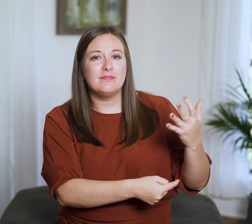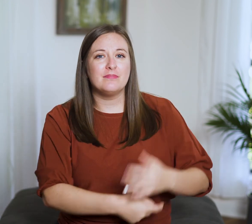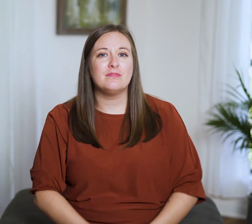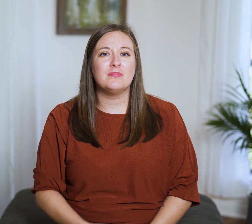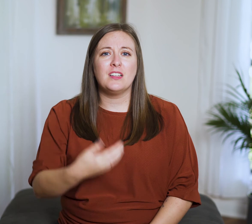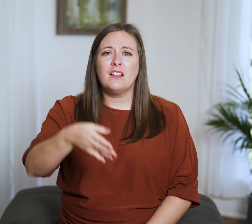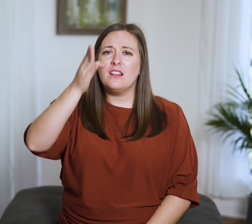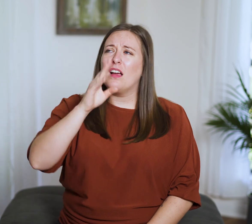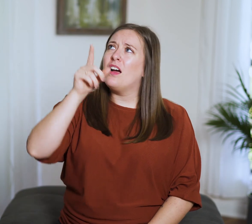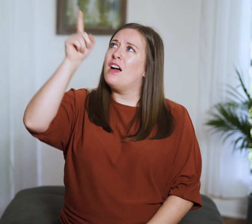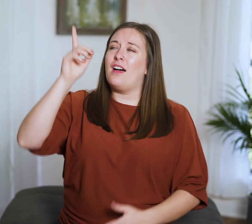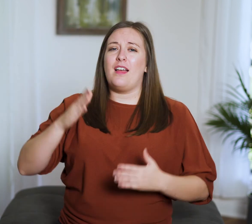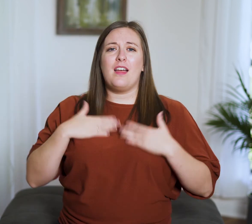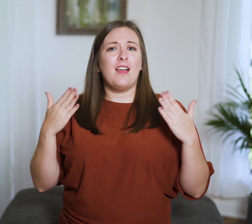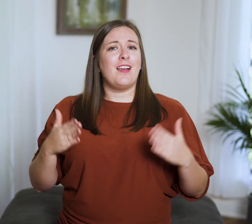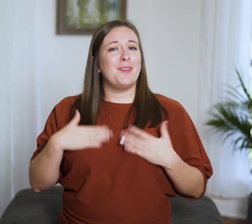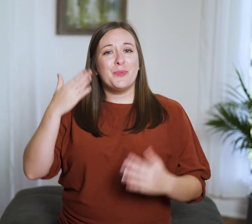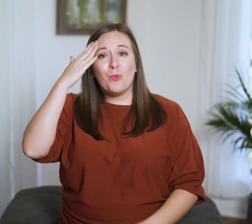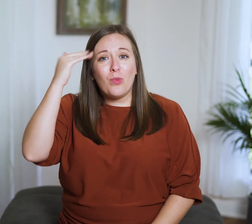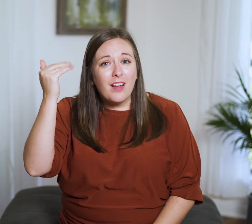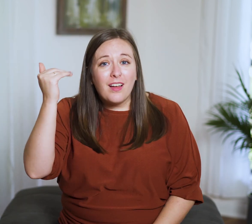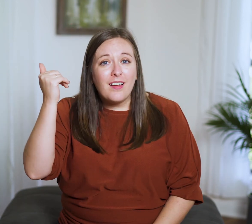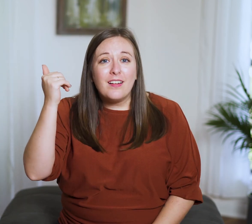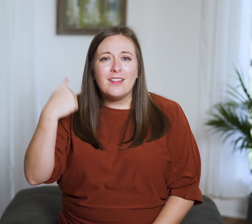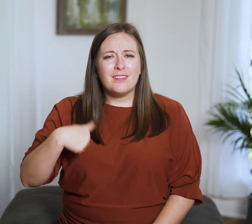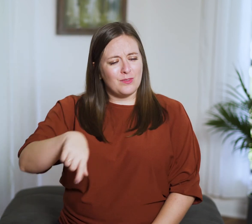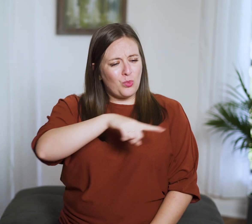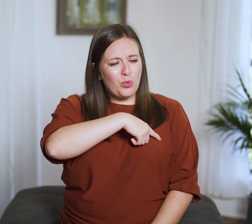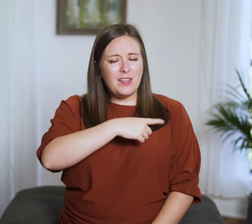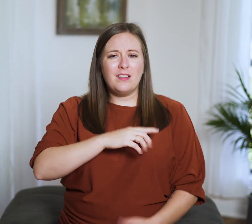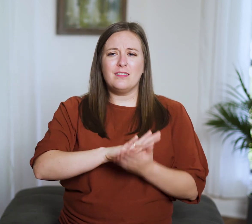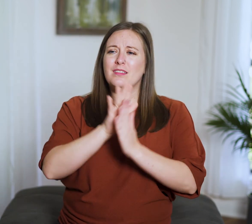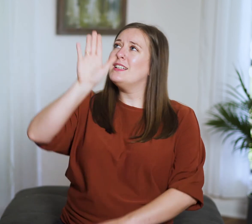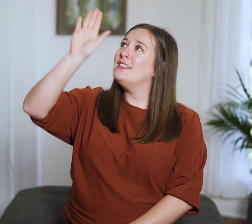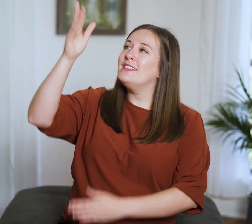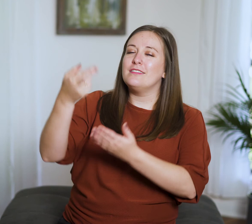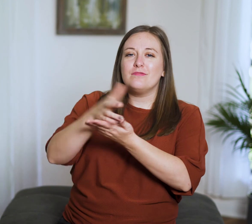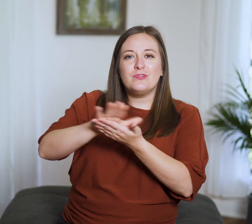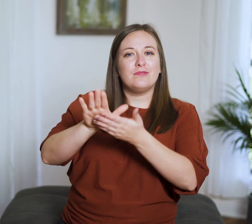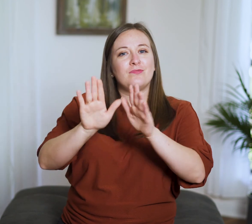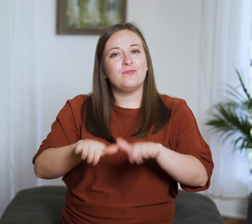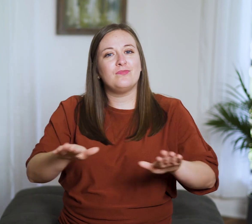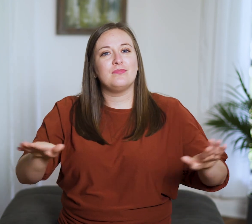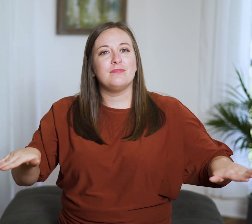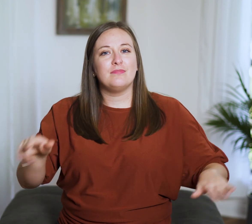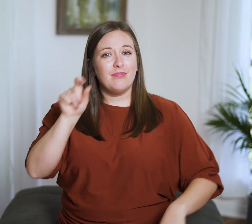He can delight in us as His righteous children!